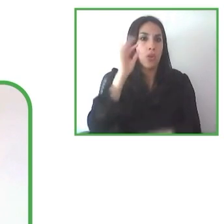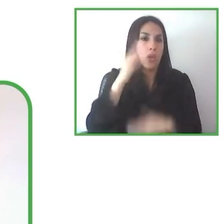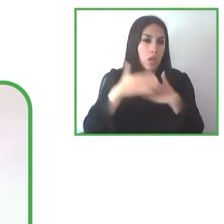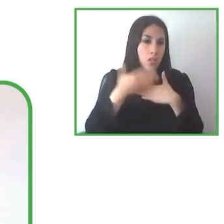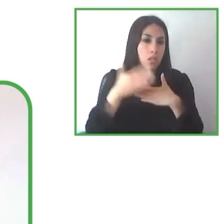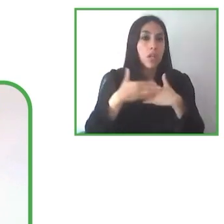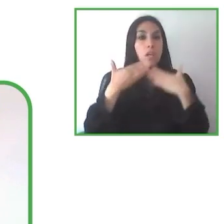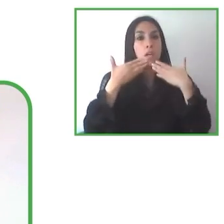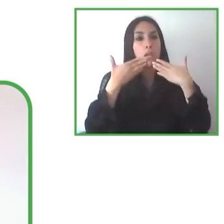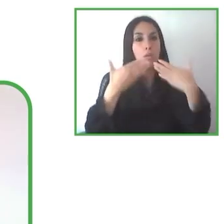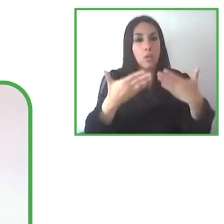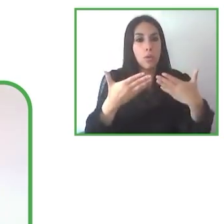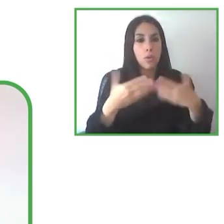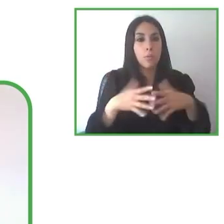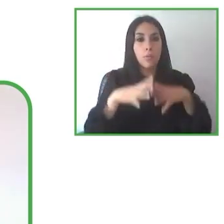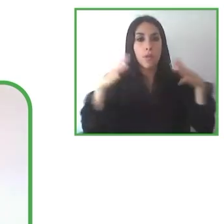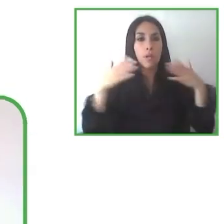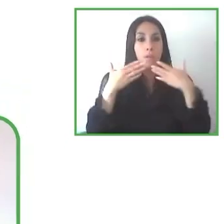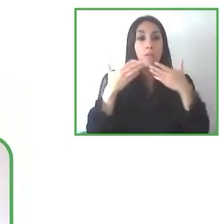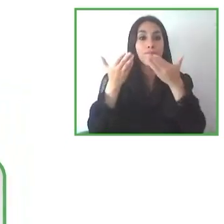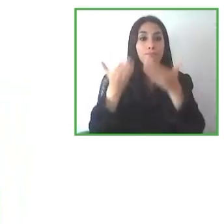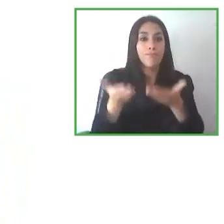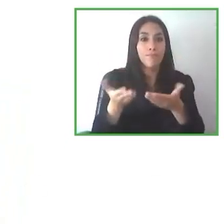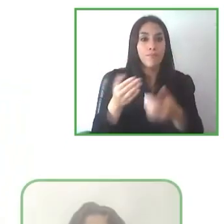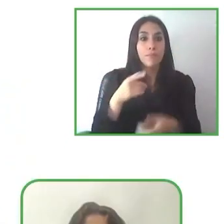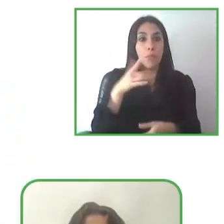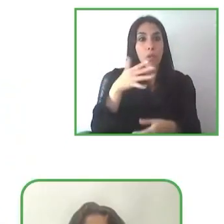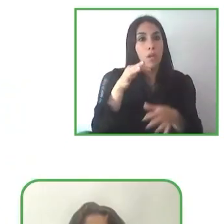Thank you, Glenda, for your answer.